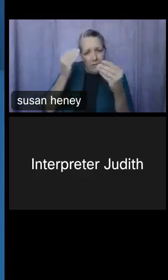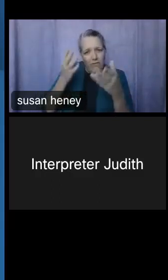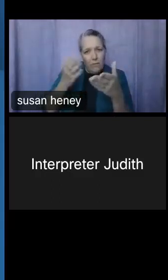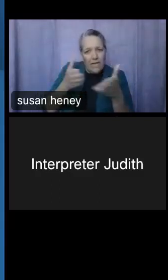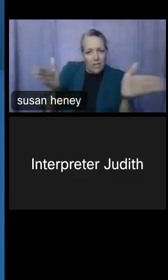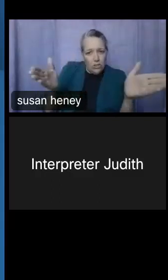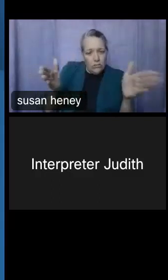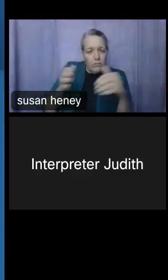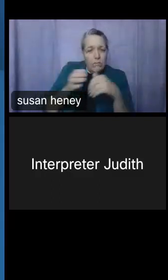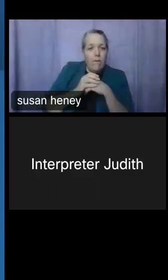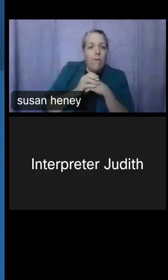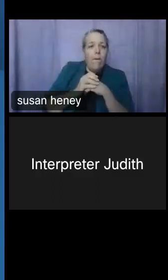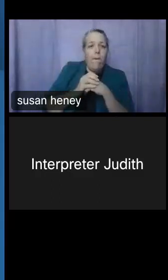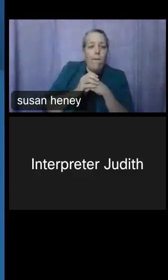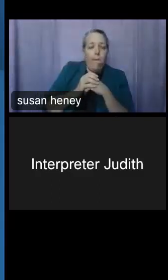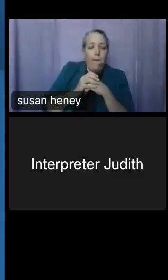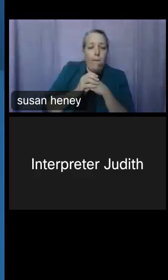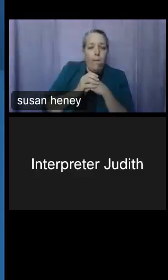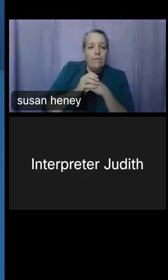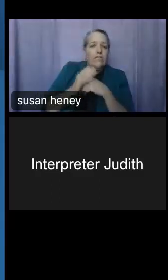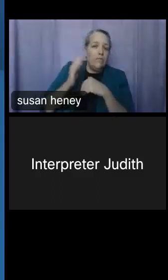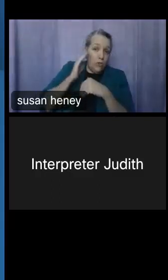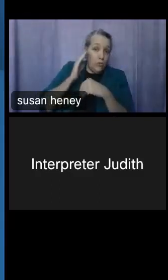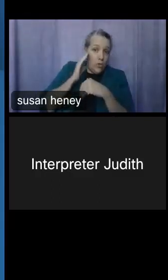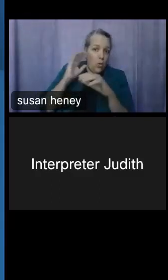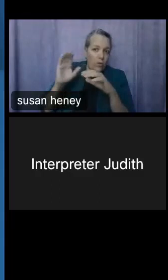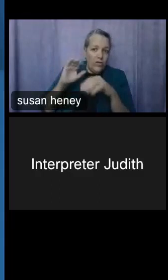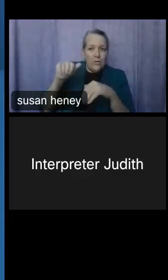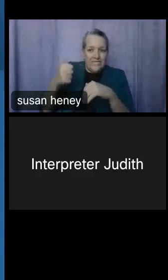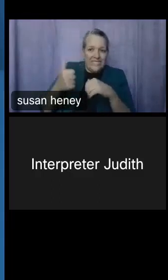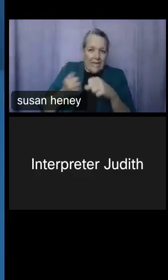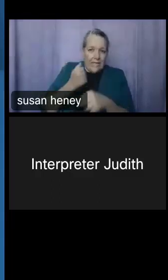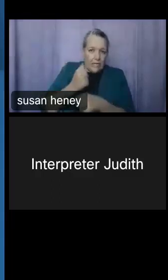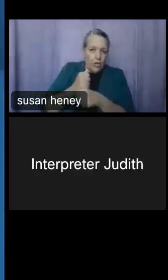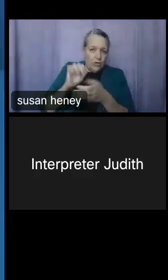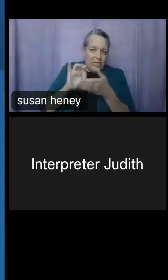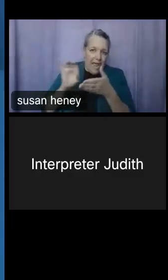know about the decennial census, which is our population and housing count that we do